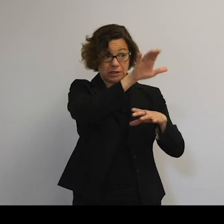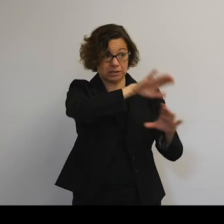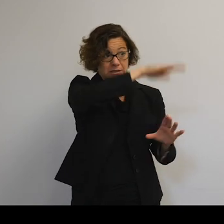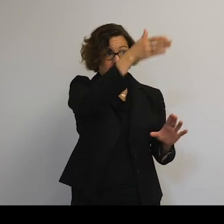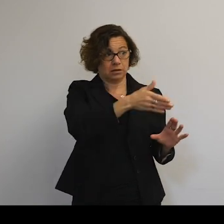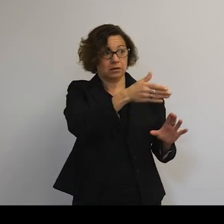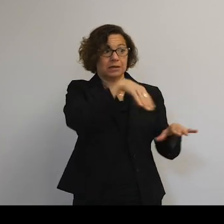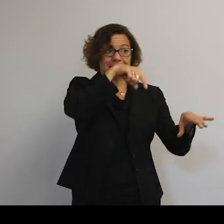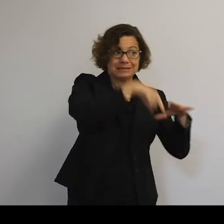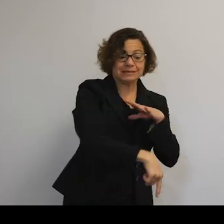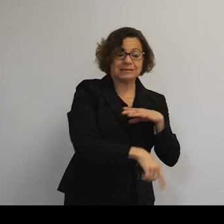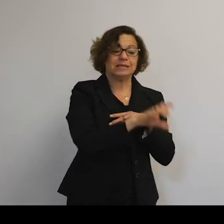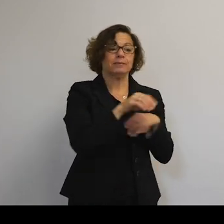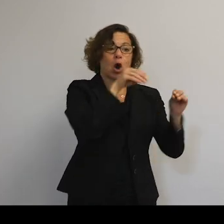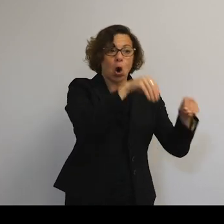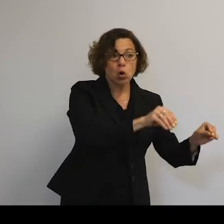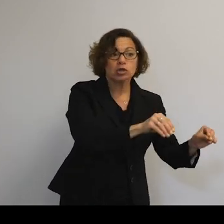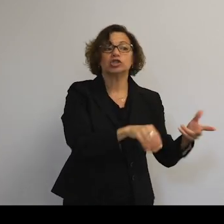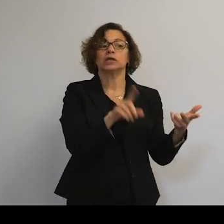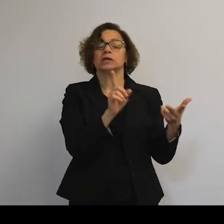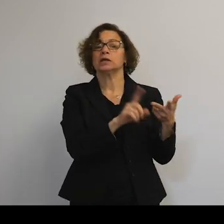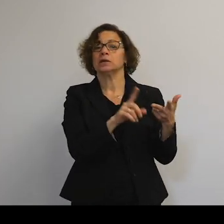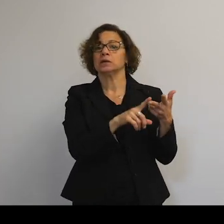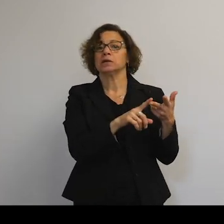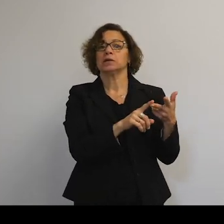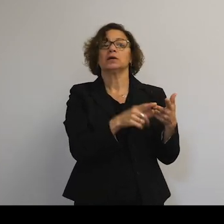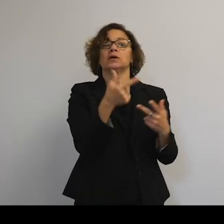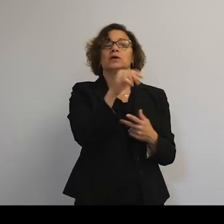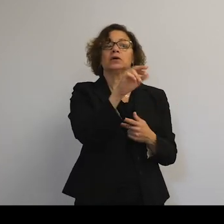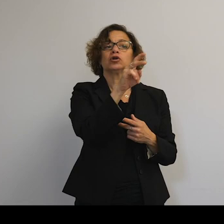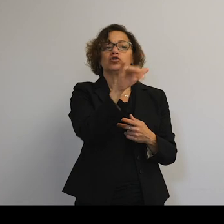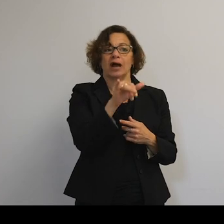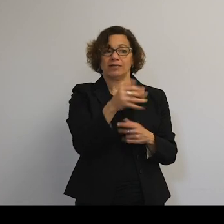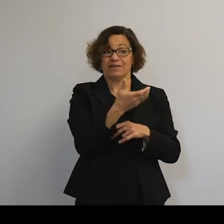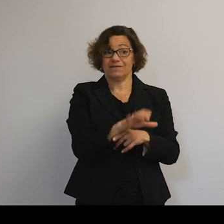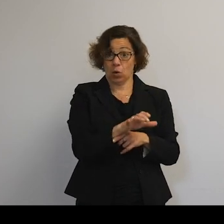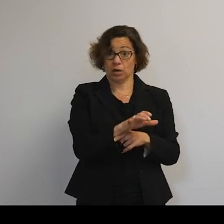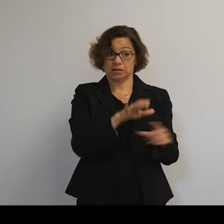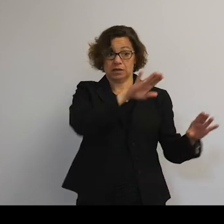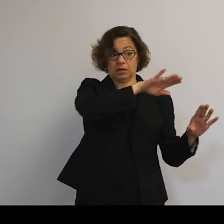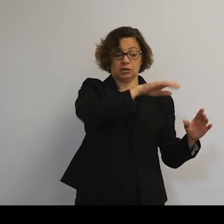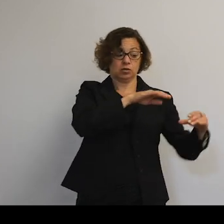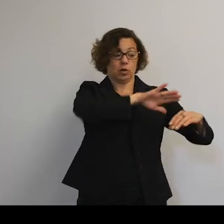You can see deep sea trenches and the gravitational force felt by an object as it's flying over a given region